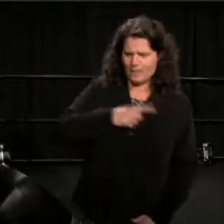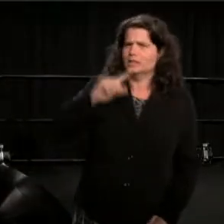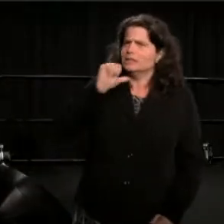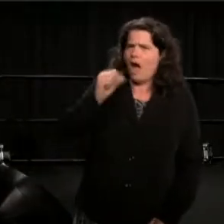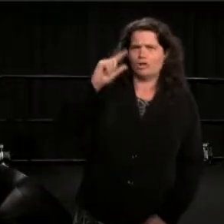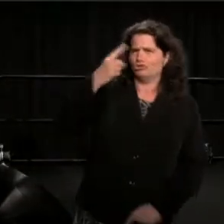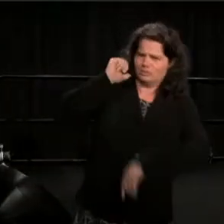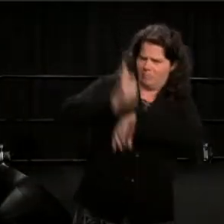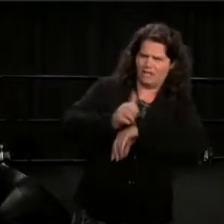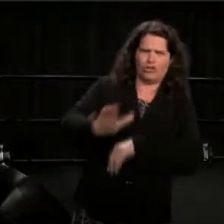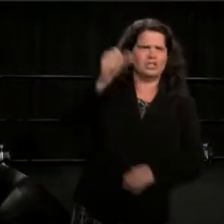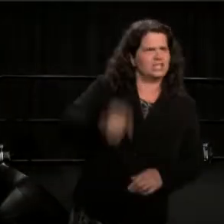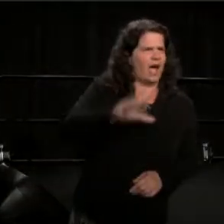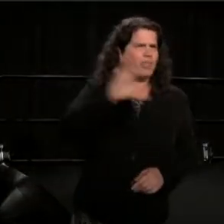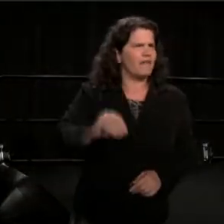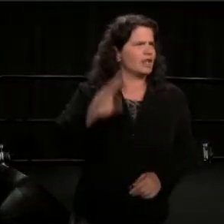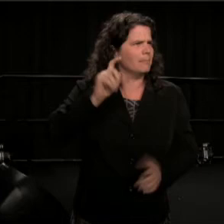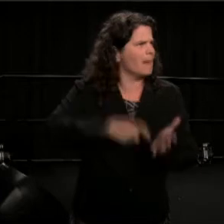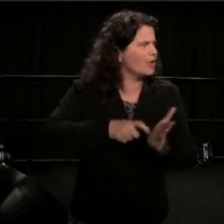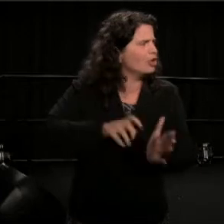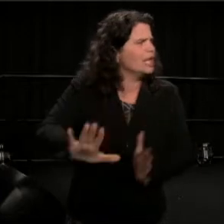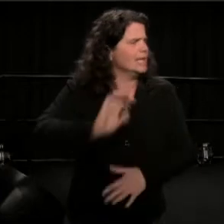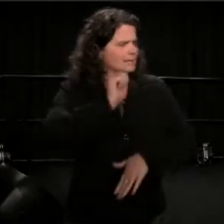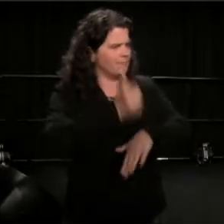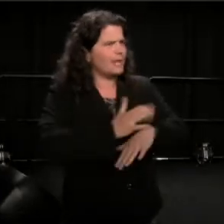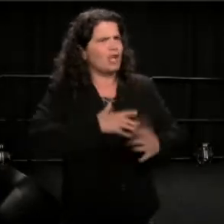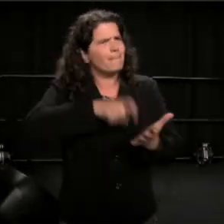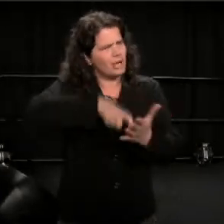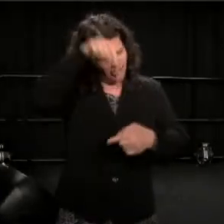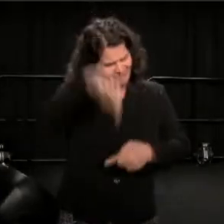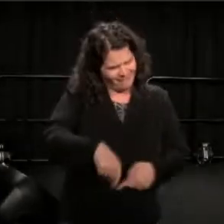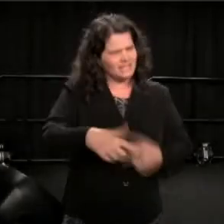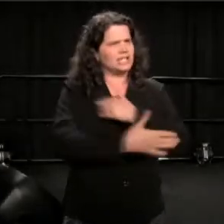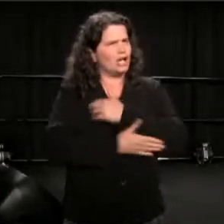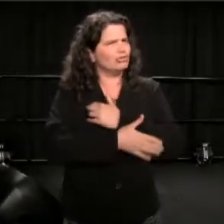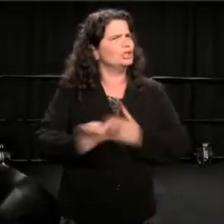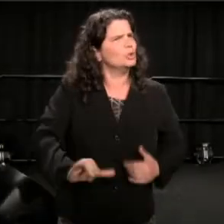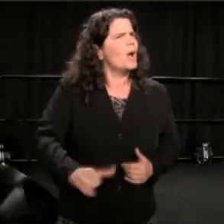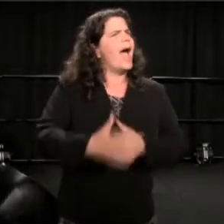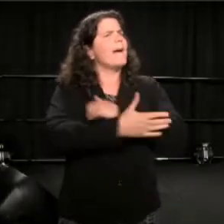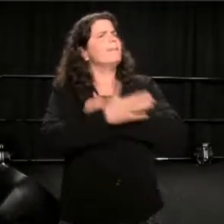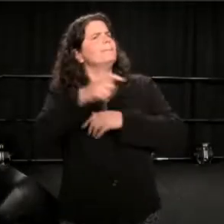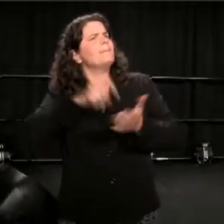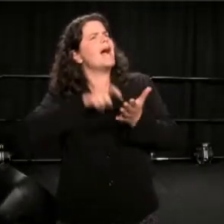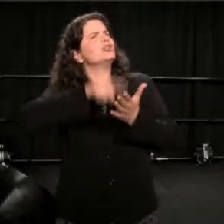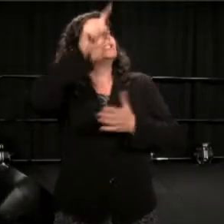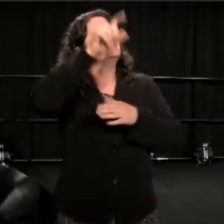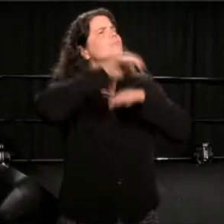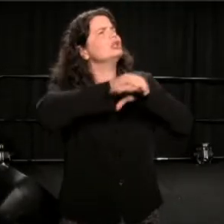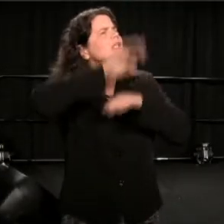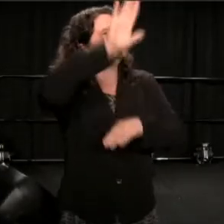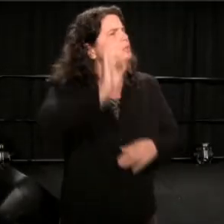on that South African minor, it's based on minors in this country and minors in Britain that are-- (Baldwin) It's the same, it's the same principle.